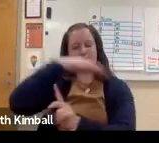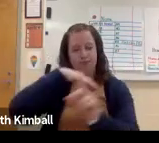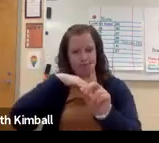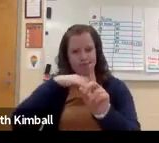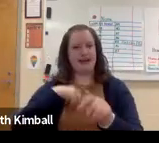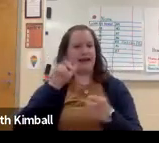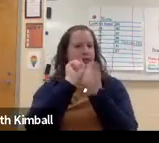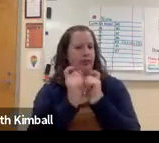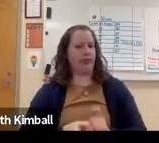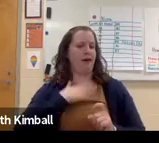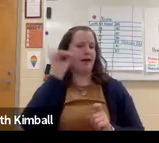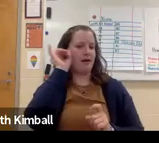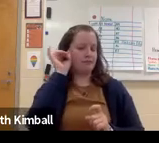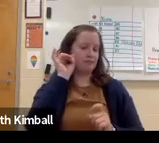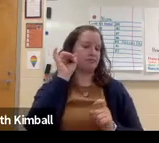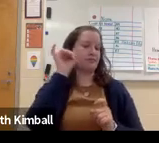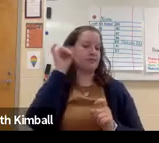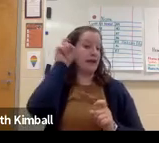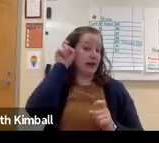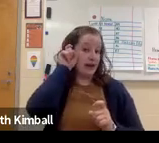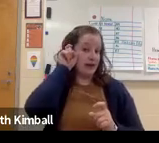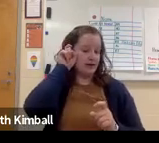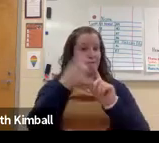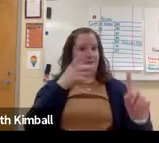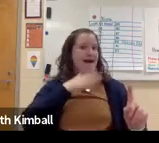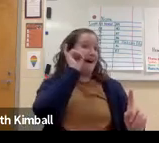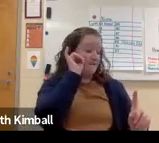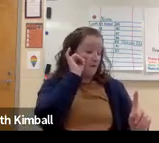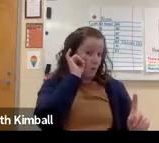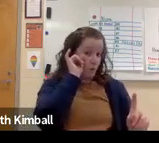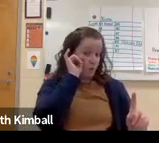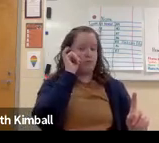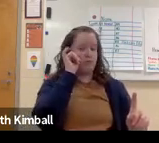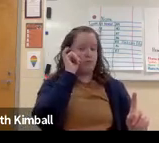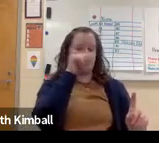or in the grocery store or adjust my settings for different types of environments.